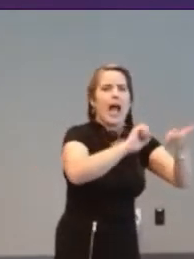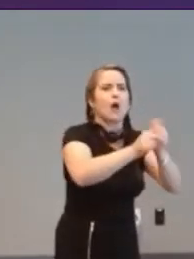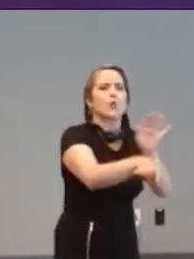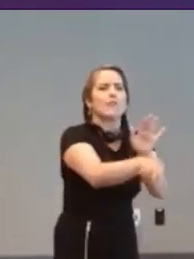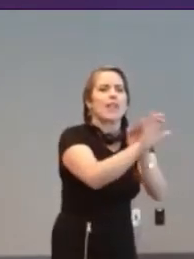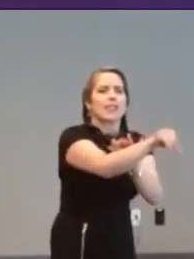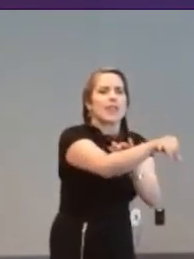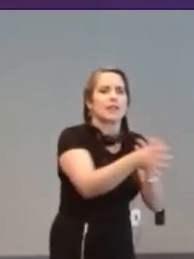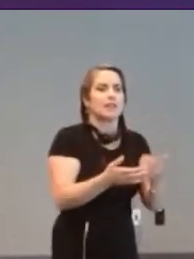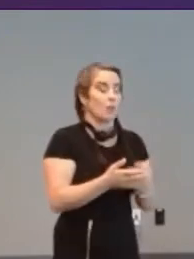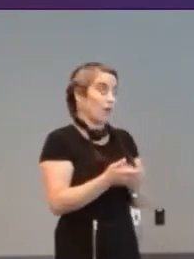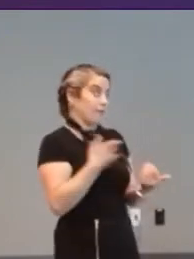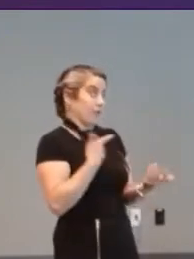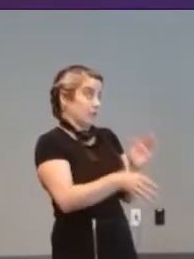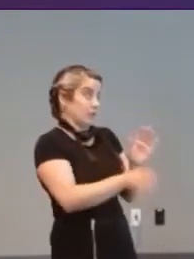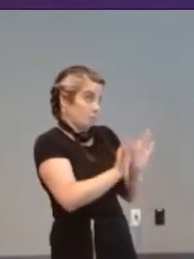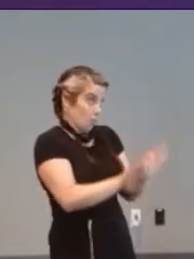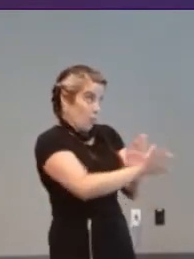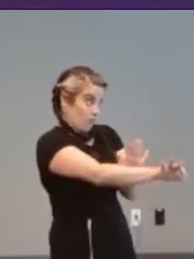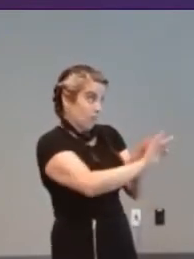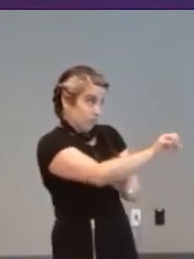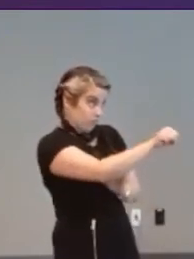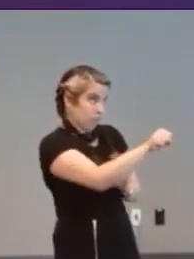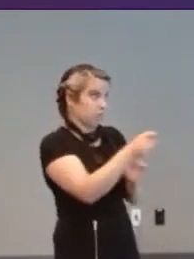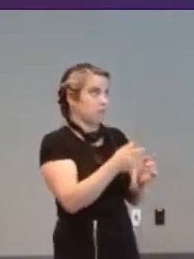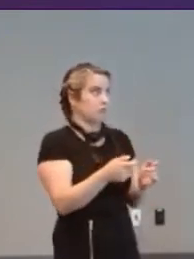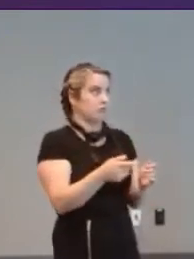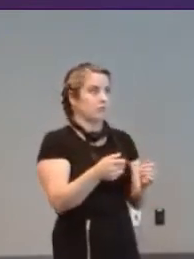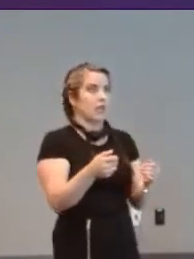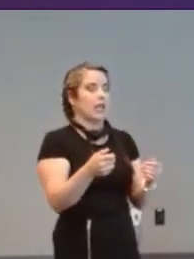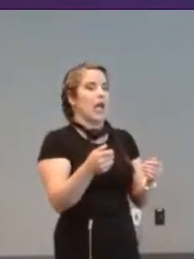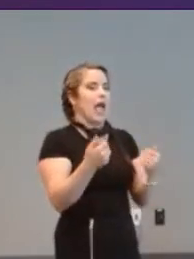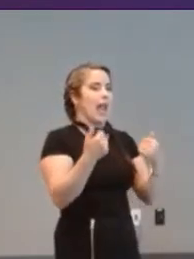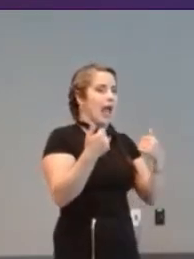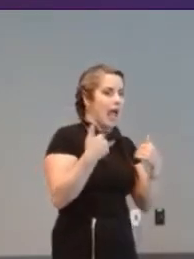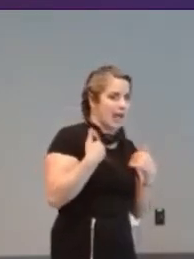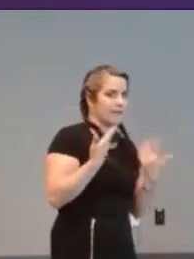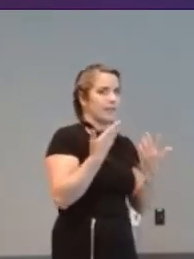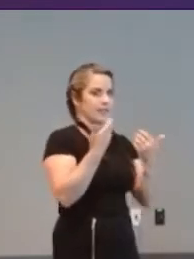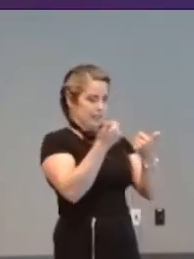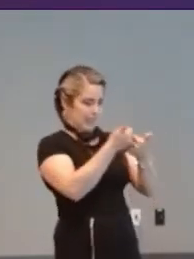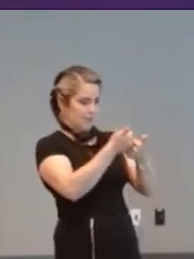the filters on the stores are pointing you to games that are accessible by design and they're